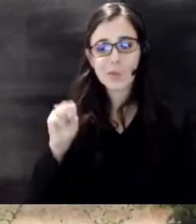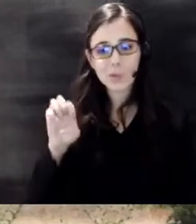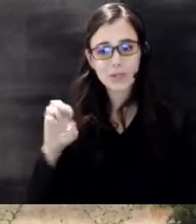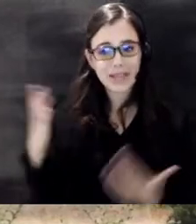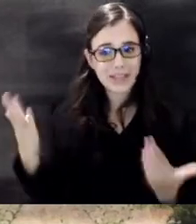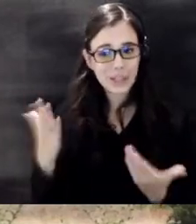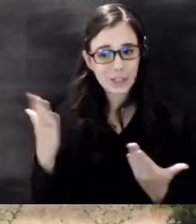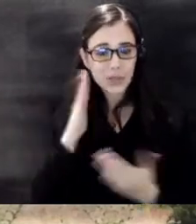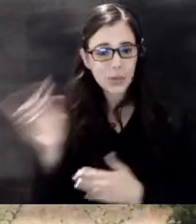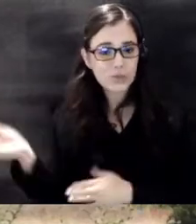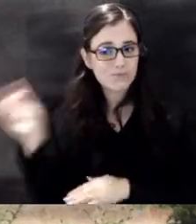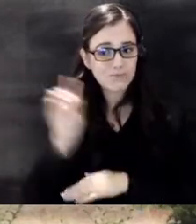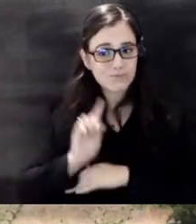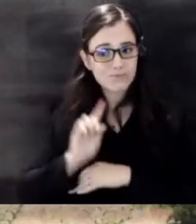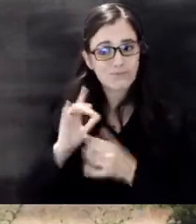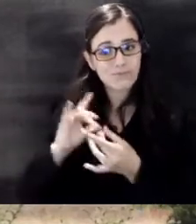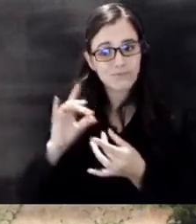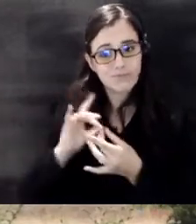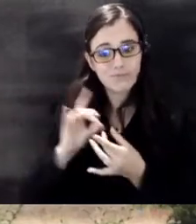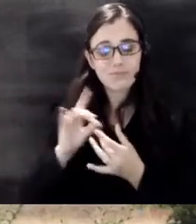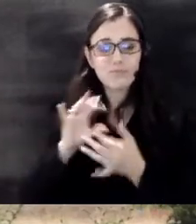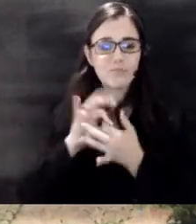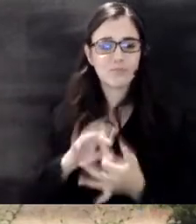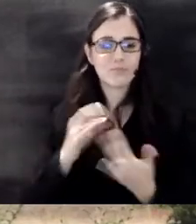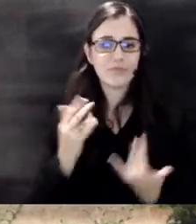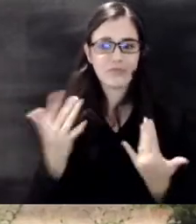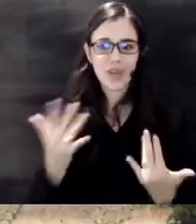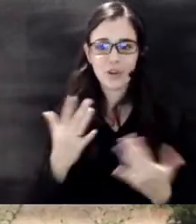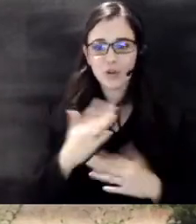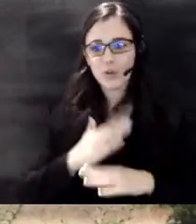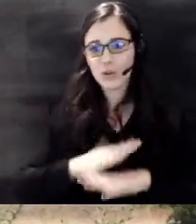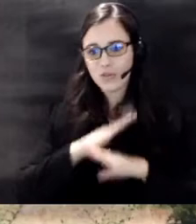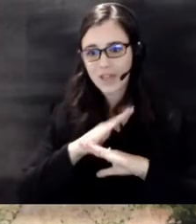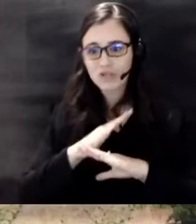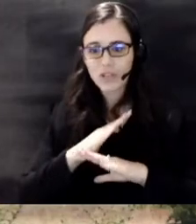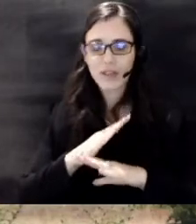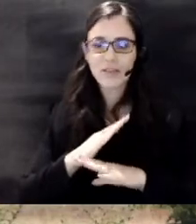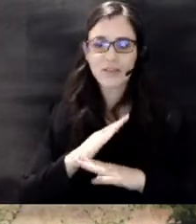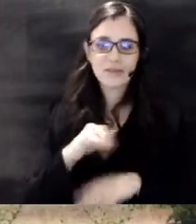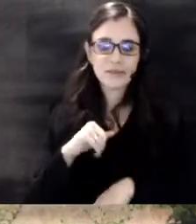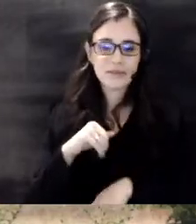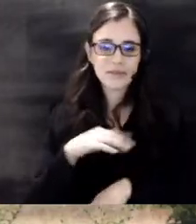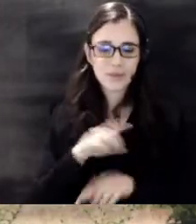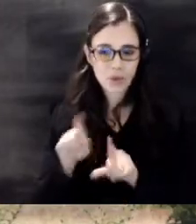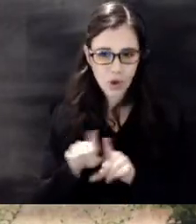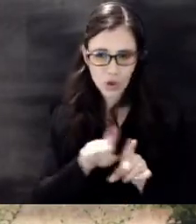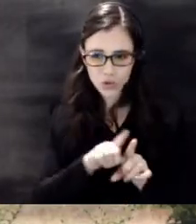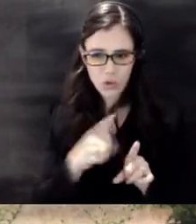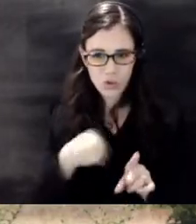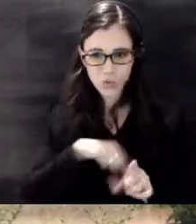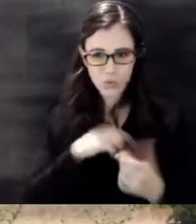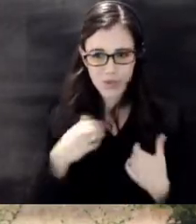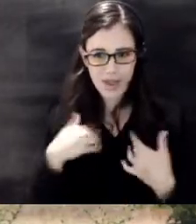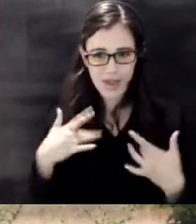about fire prevention or fire prevention week and what we have going on at the Wichita fire